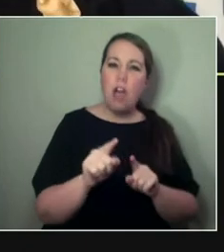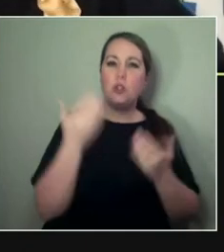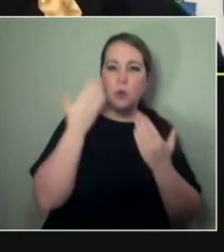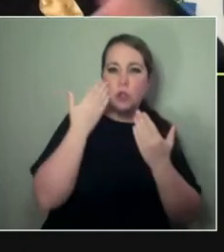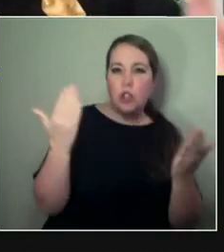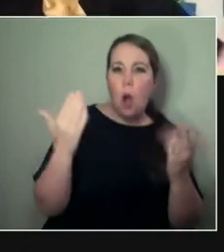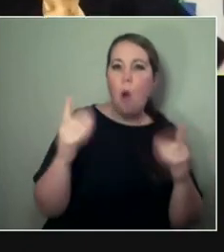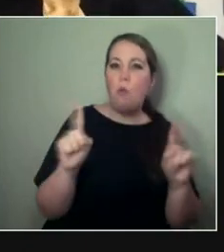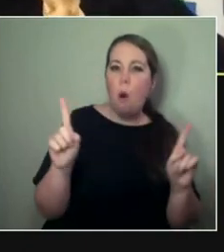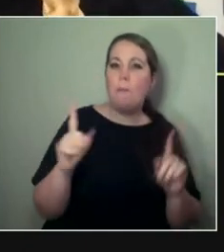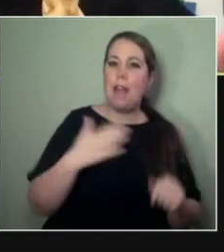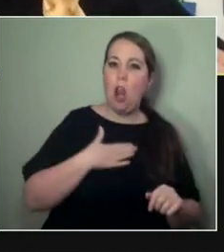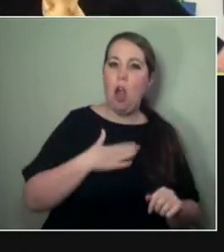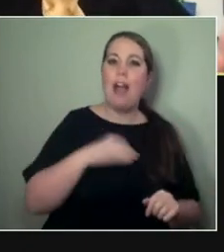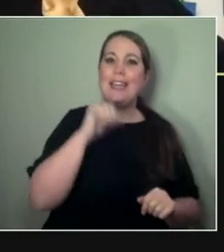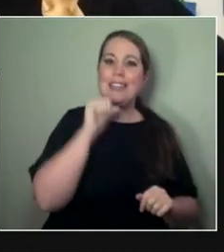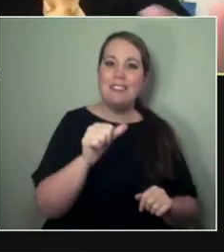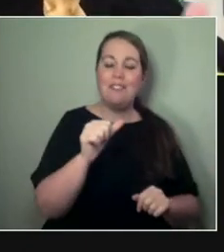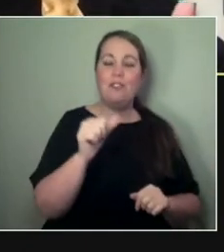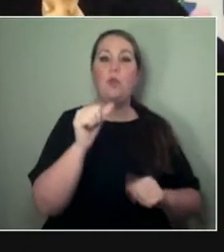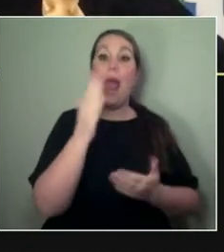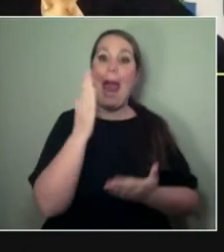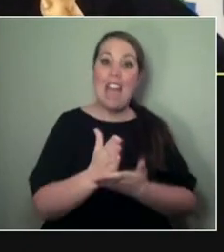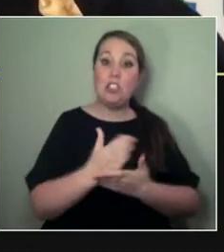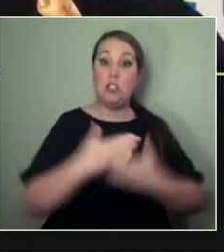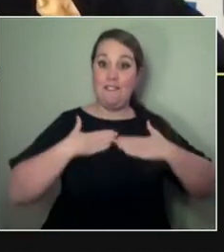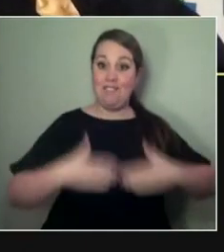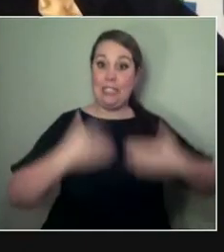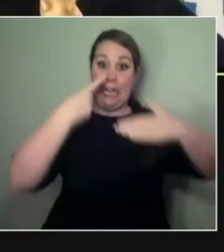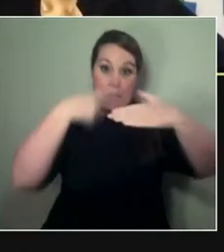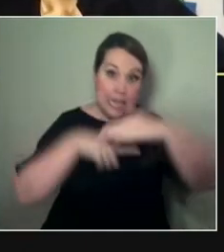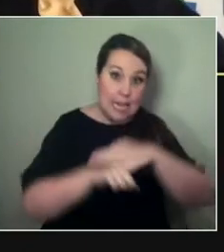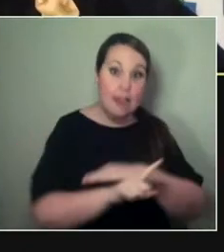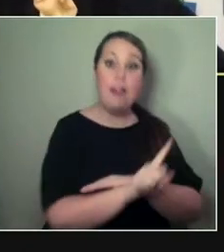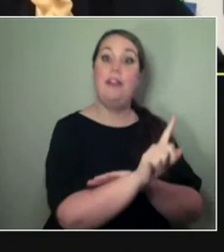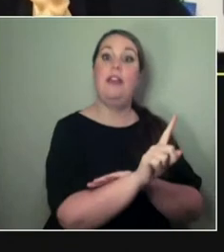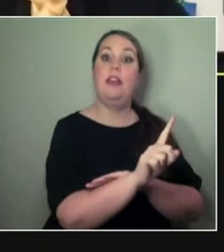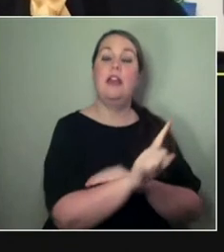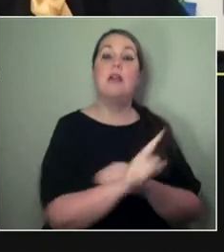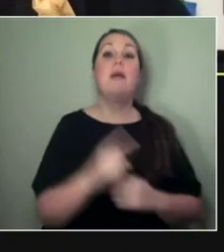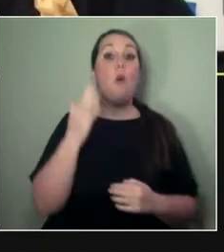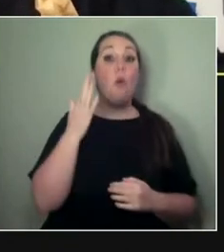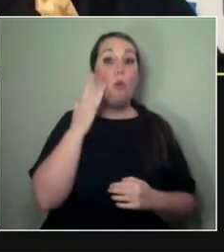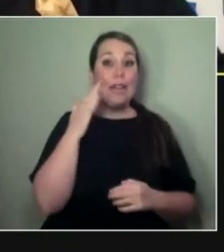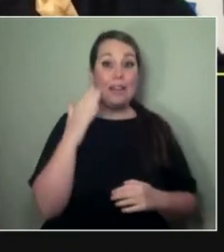We also closed the website and got rid of it when it was done, cos we were kind of like—